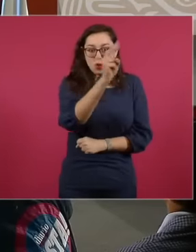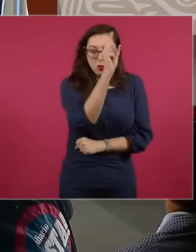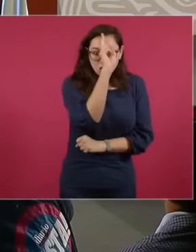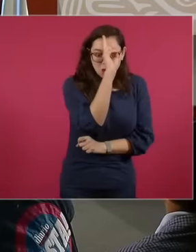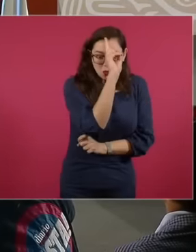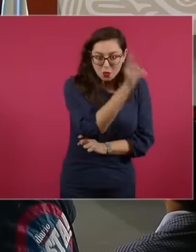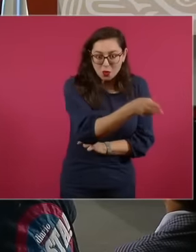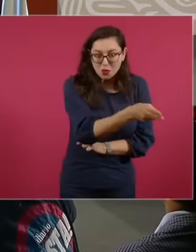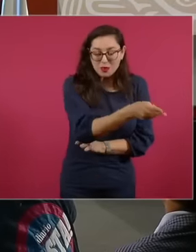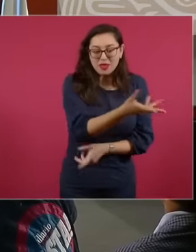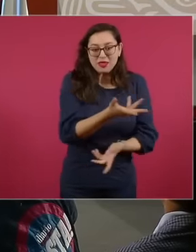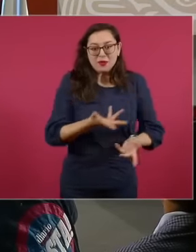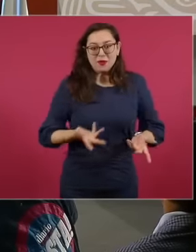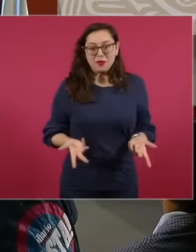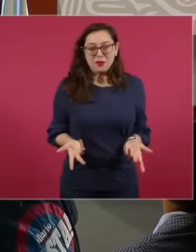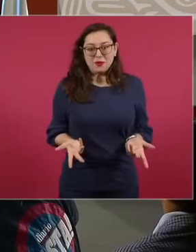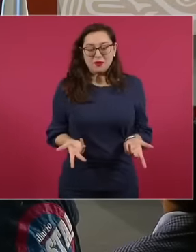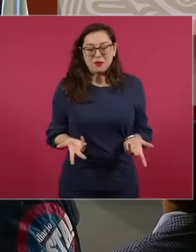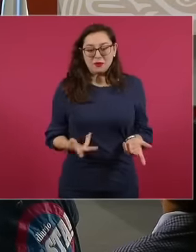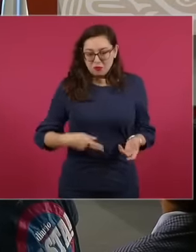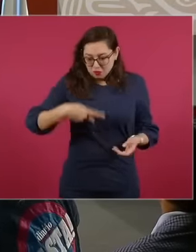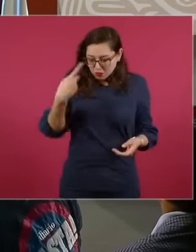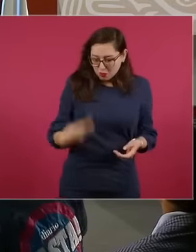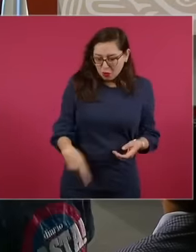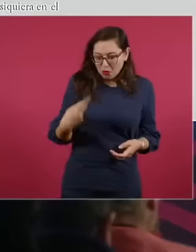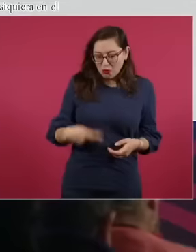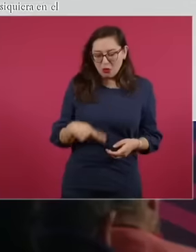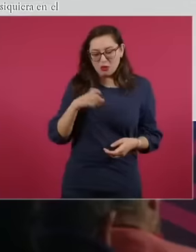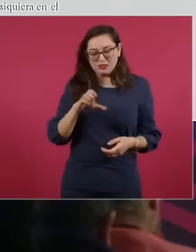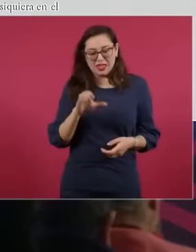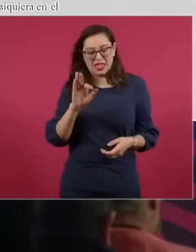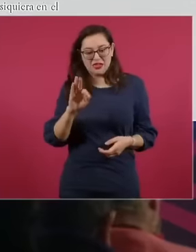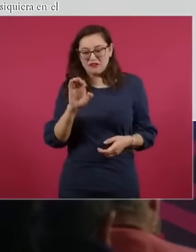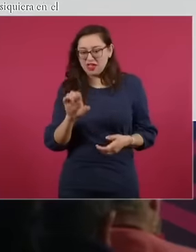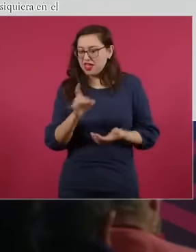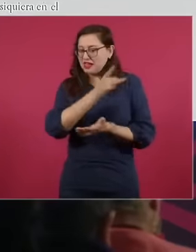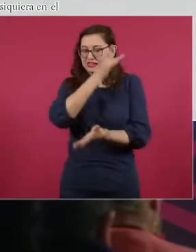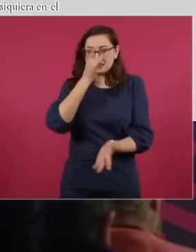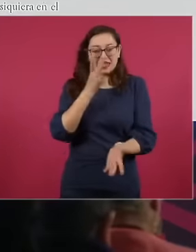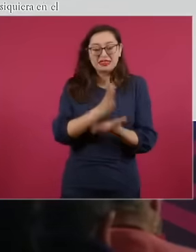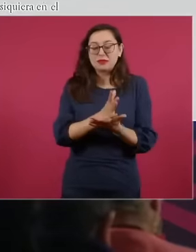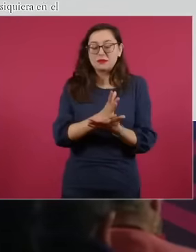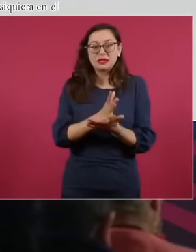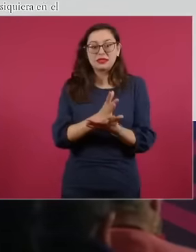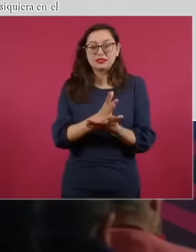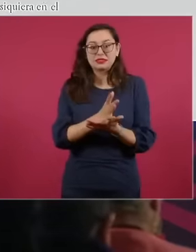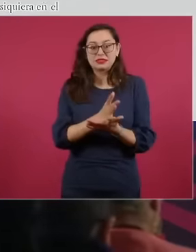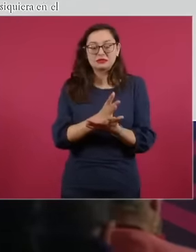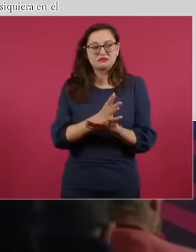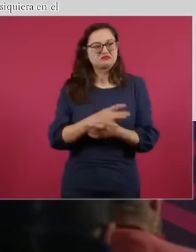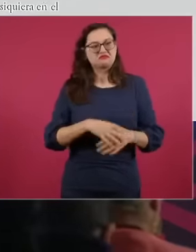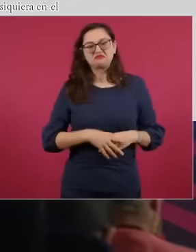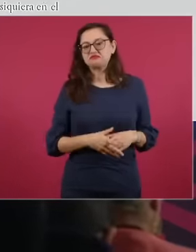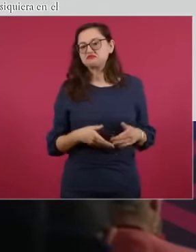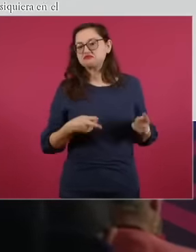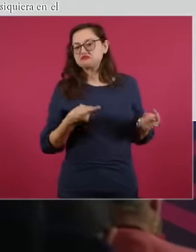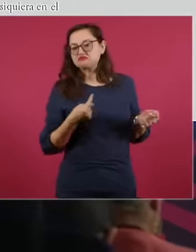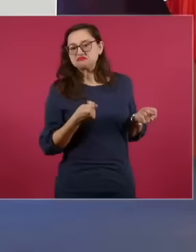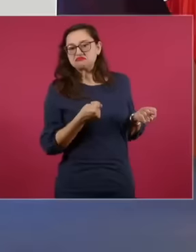electrical energy was limited to the Federal Electricity Commission as a public company and here